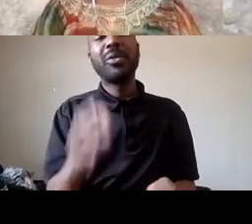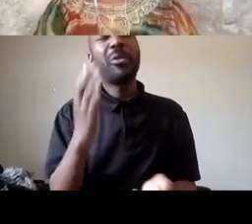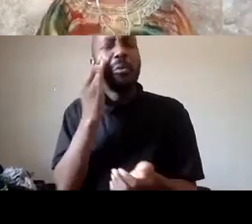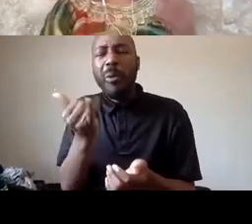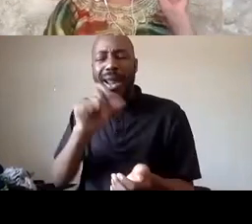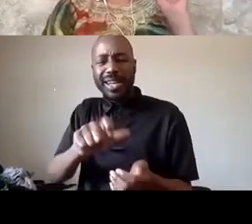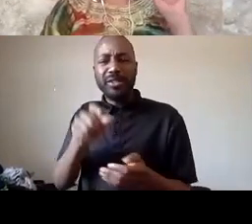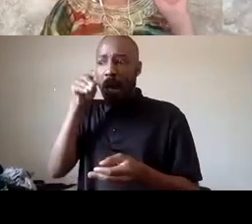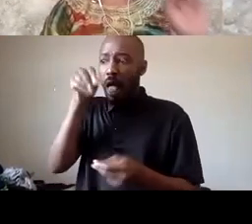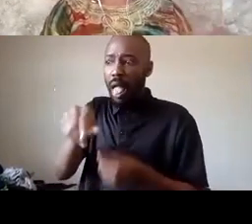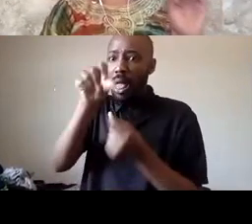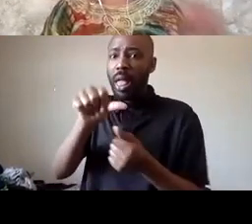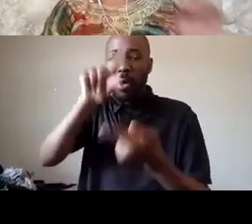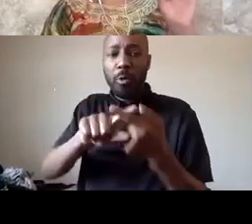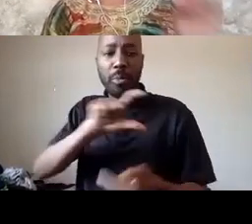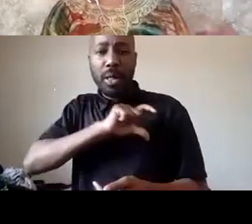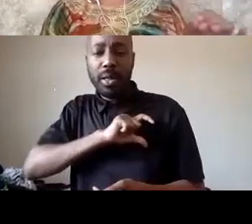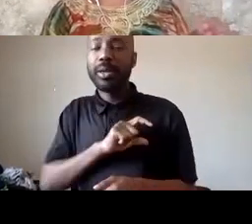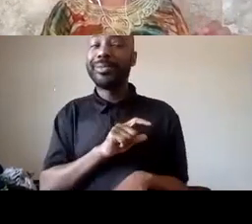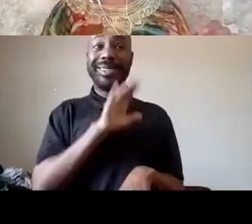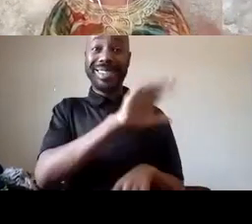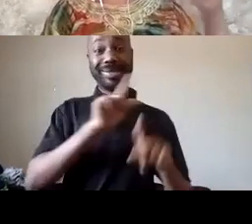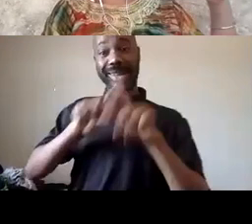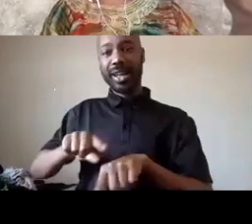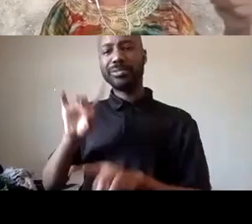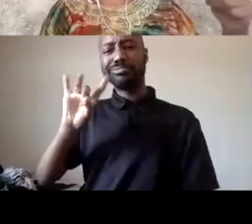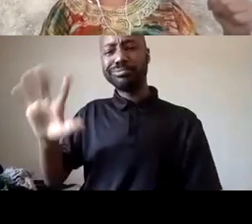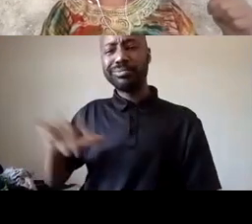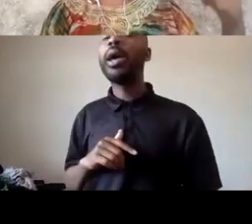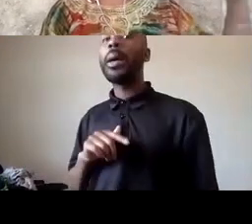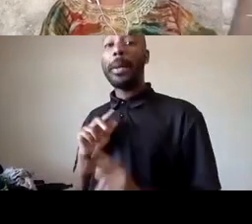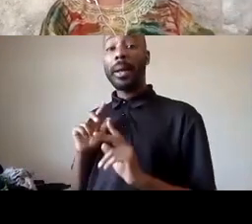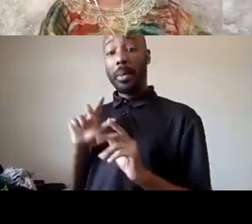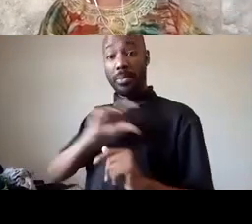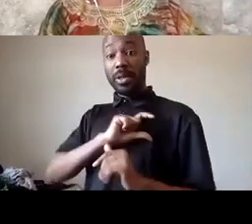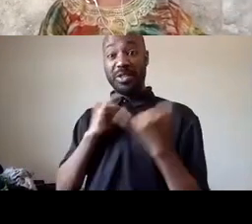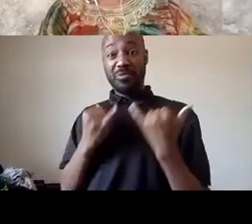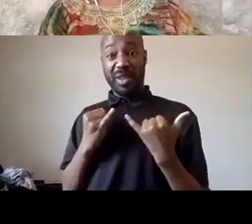they said they have police doing jobs of social workers of drug rehabilitation